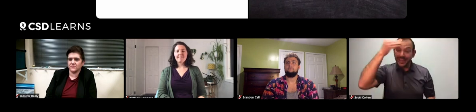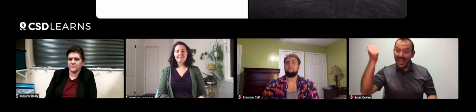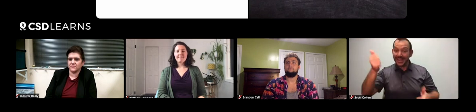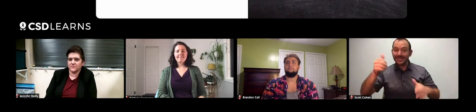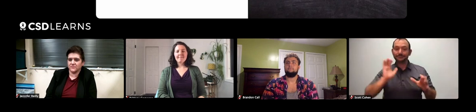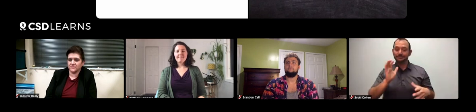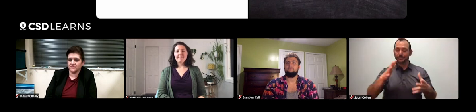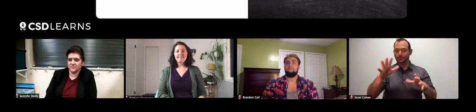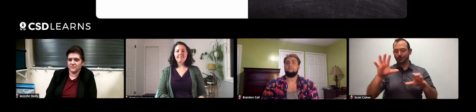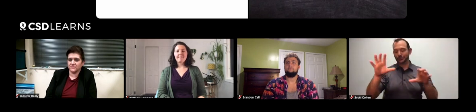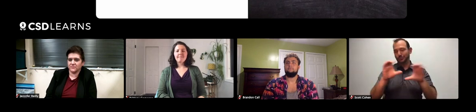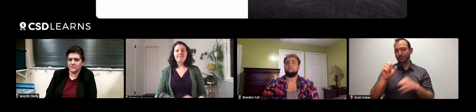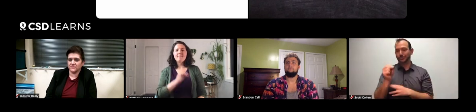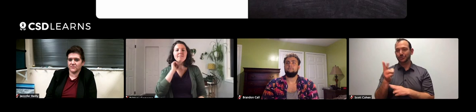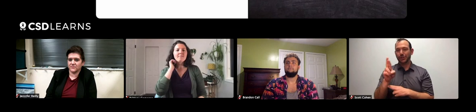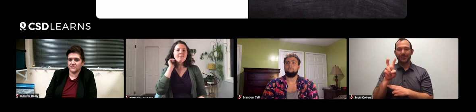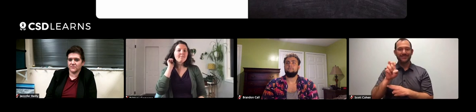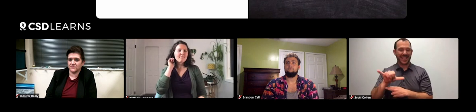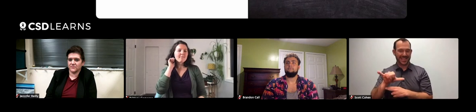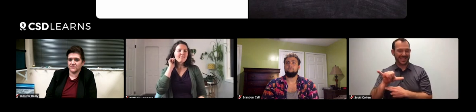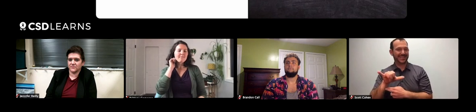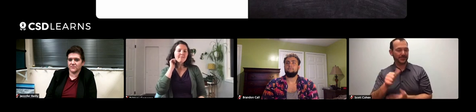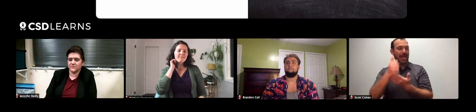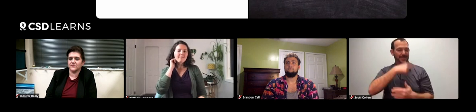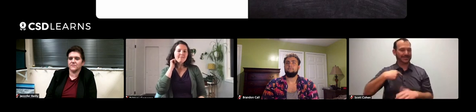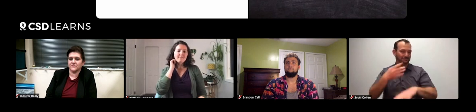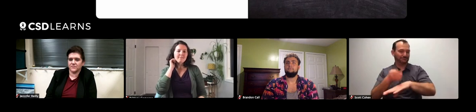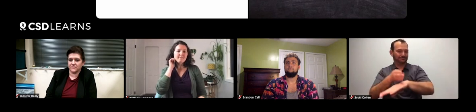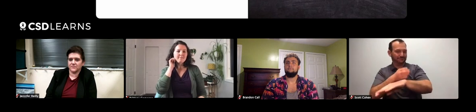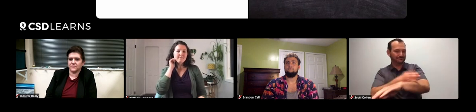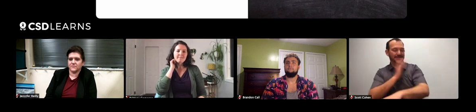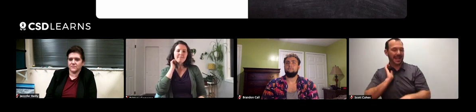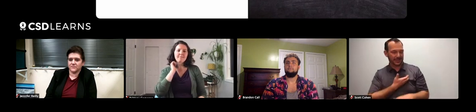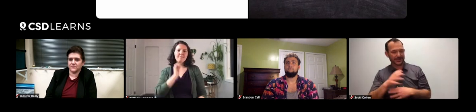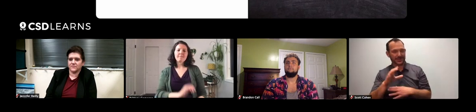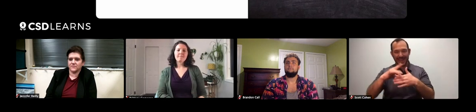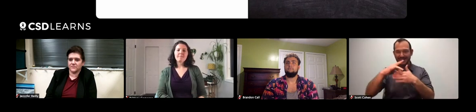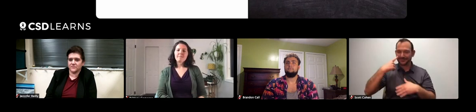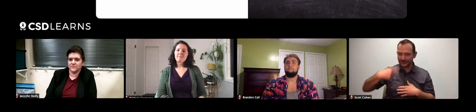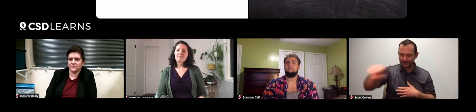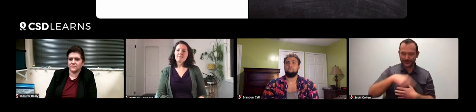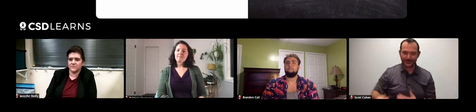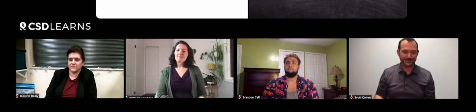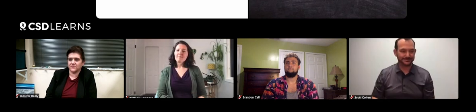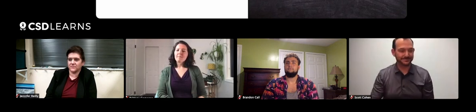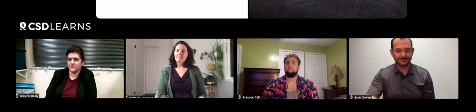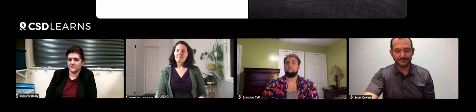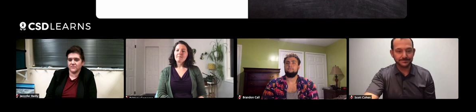We will also be doing a survey so we can enhance our content for you, our audience.